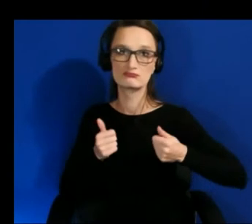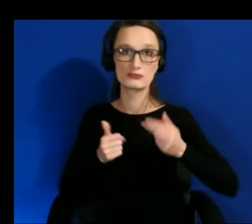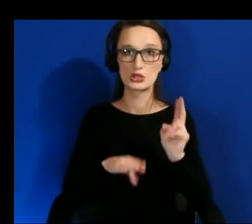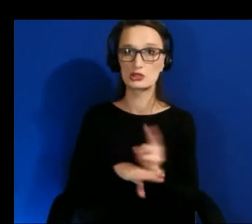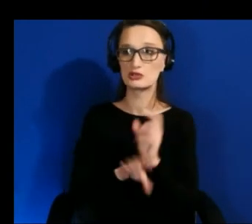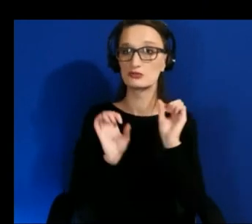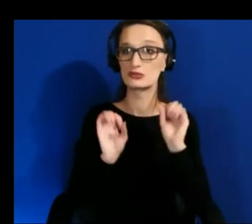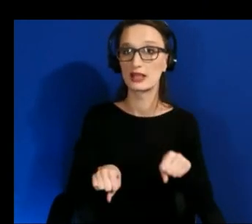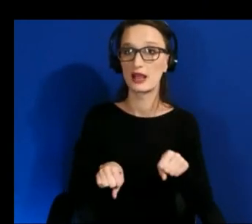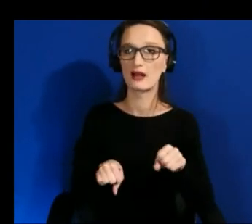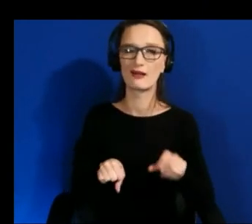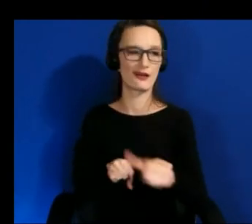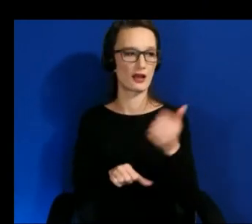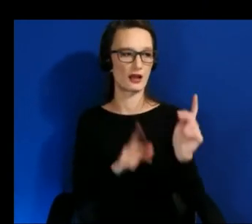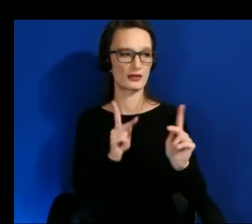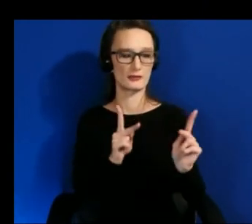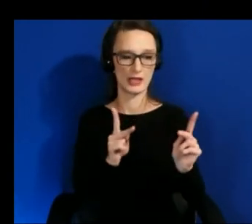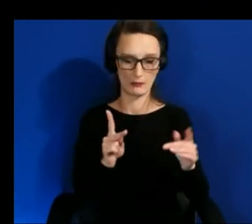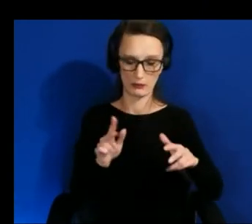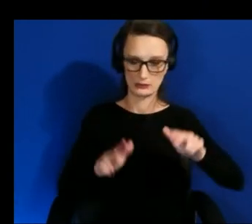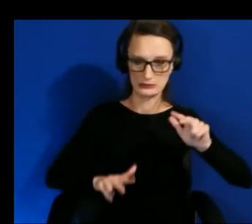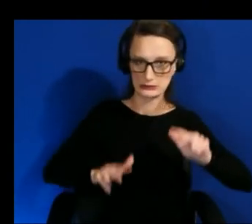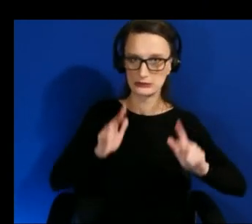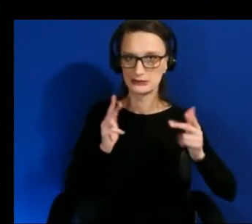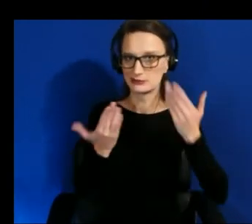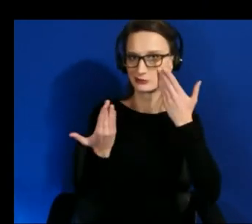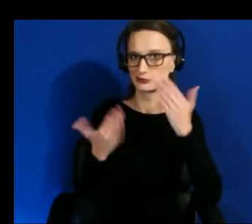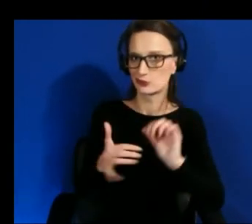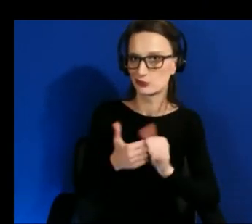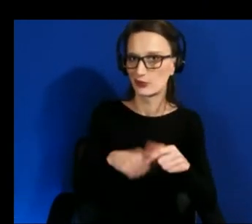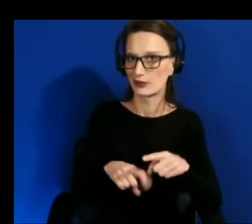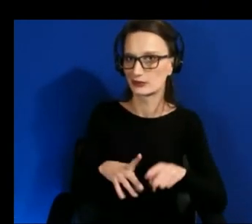how to get started and so that's when i was like we need to scaffold them and i wouldn't